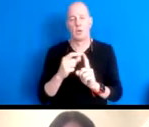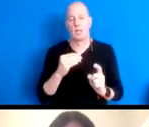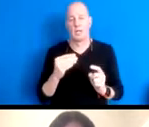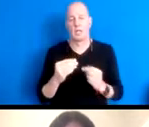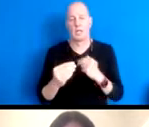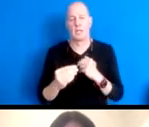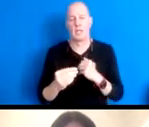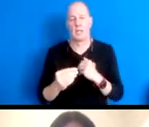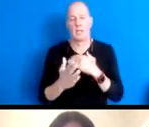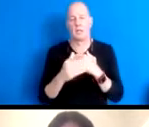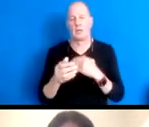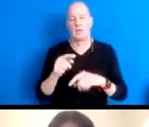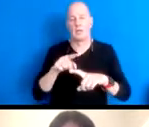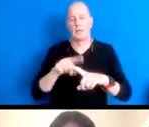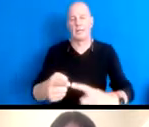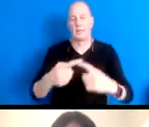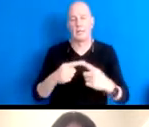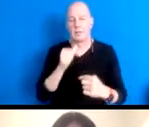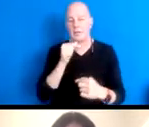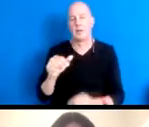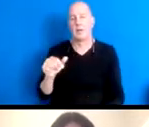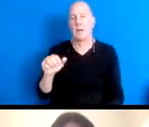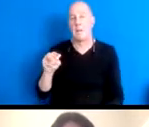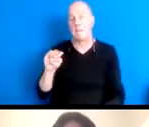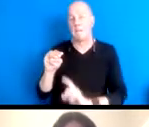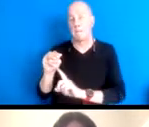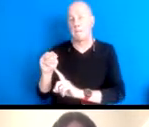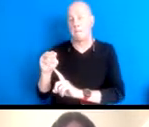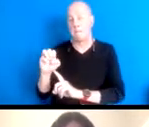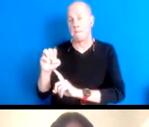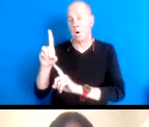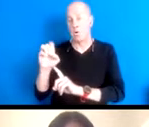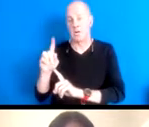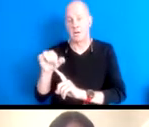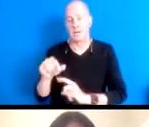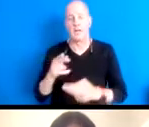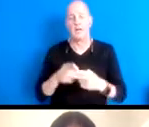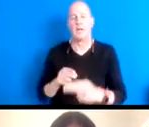rather than a modality a modality. 16:21:56 Because when we color the actions of our lives.